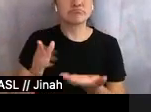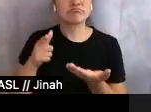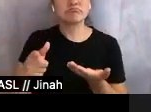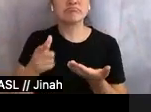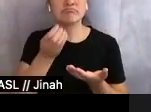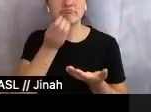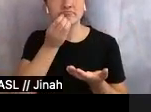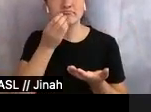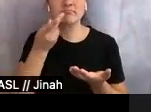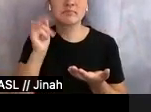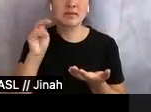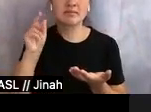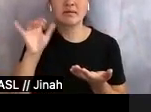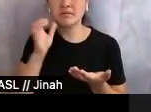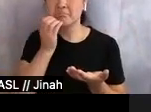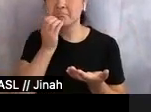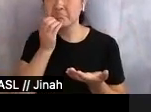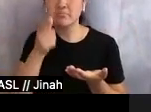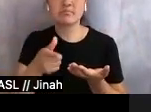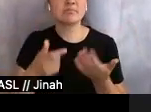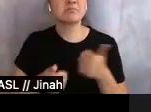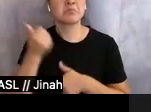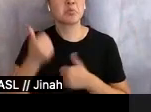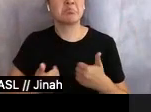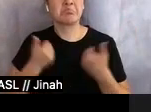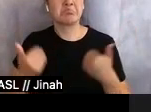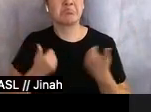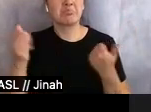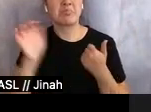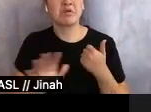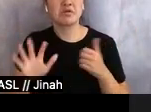full of younger, mostly Asian, families, who were either musicians or the families of musicians.